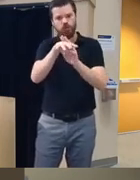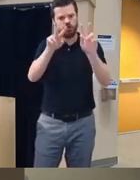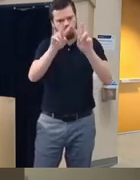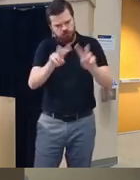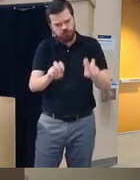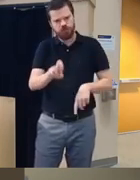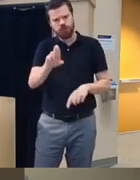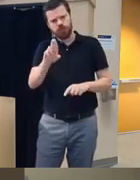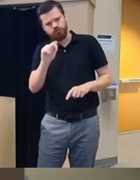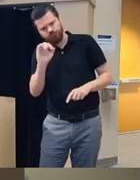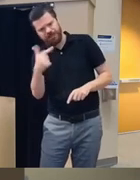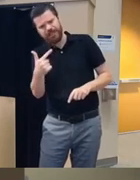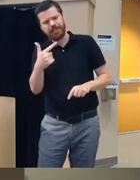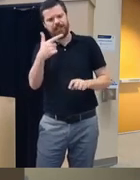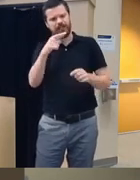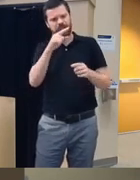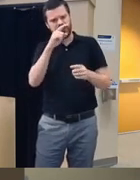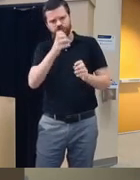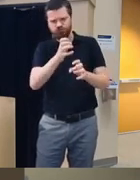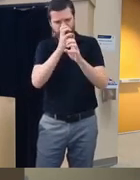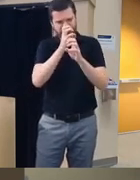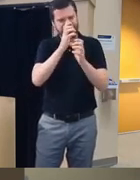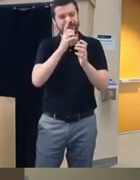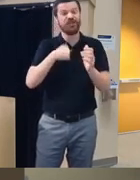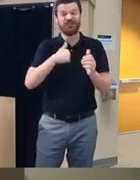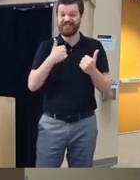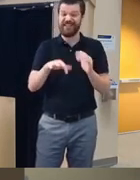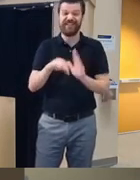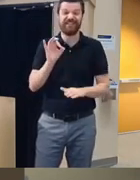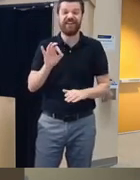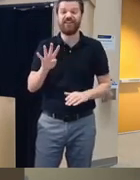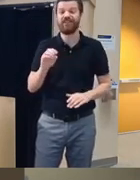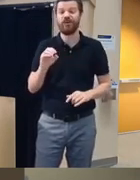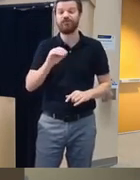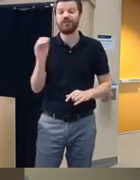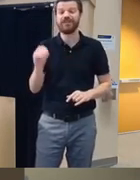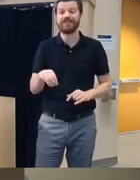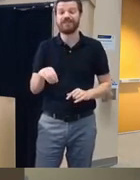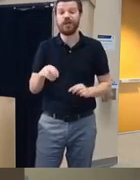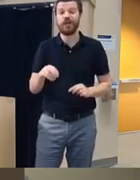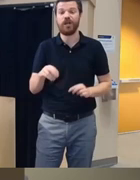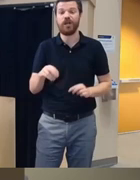rigorous research conditions we still find that 40 about 40% of the human therapists drift off